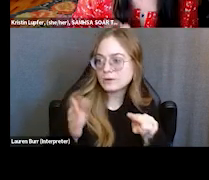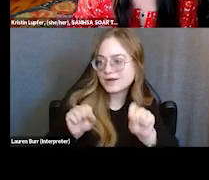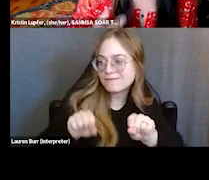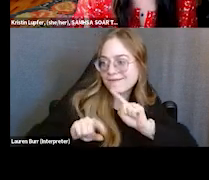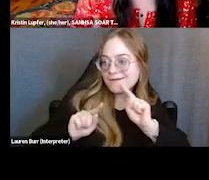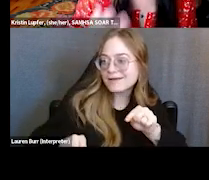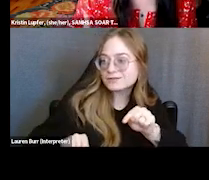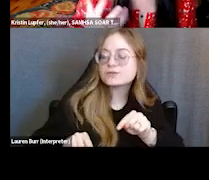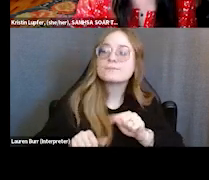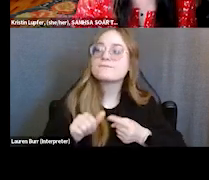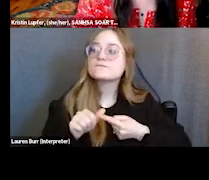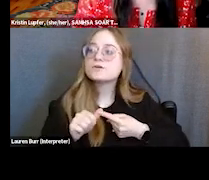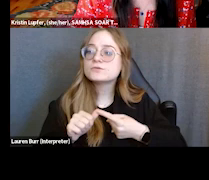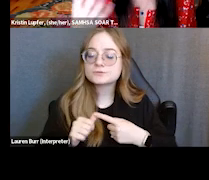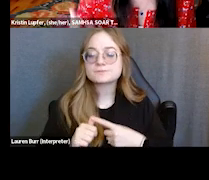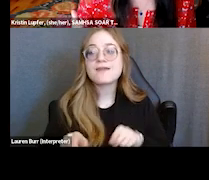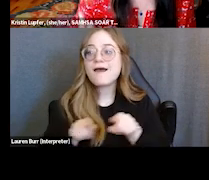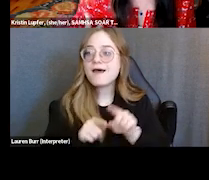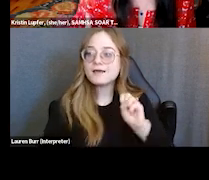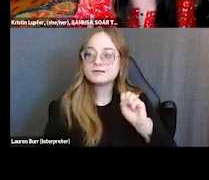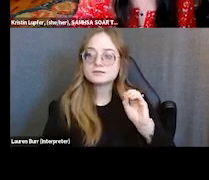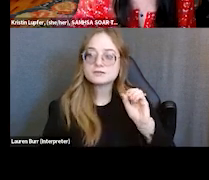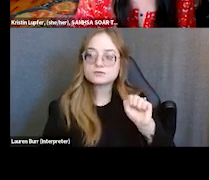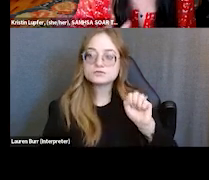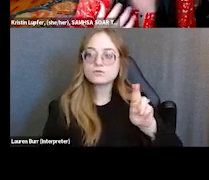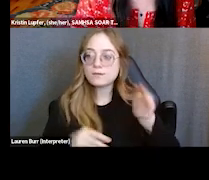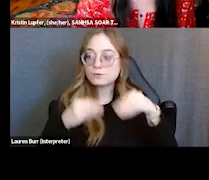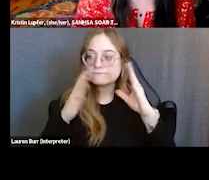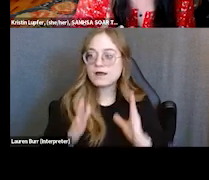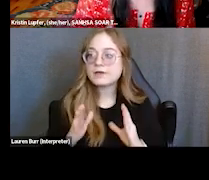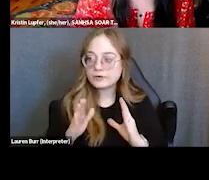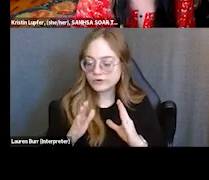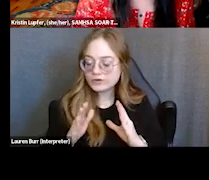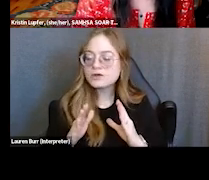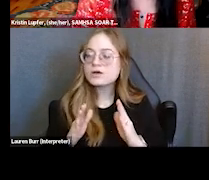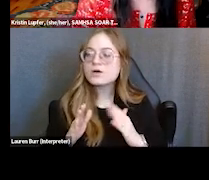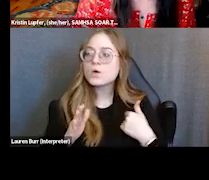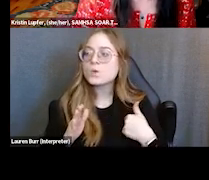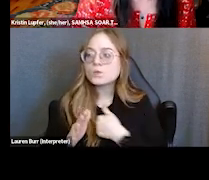"What can we do as SOAR providers in our communities to provide value to the medical providers